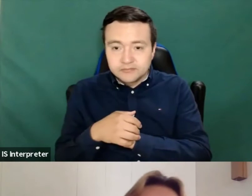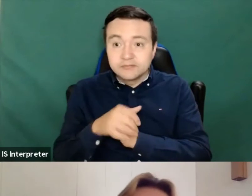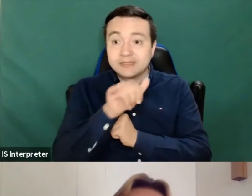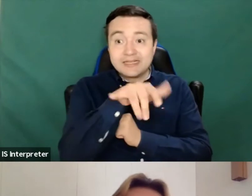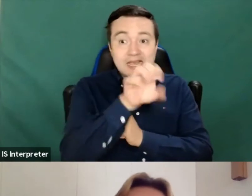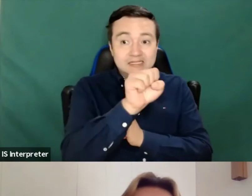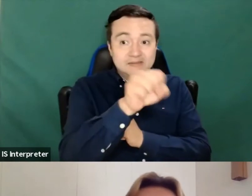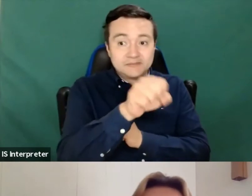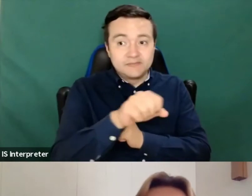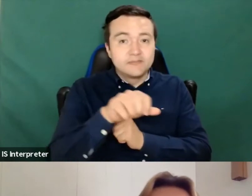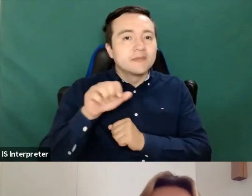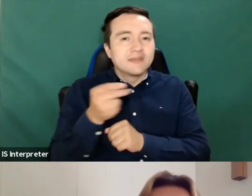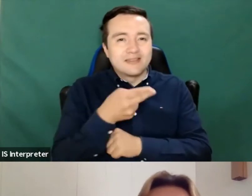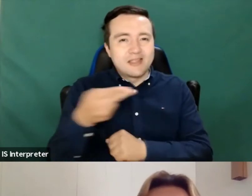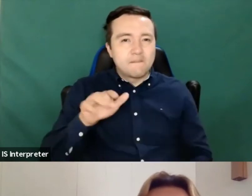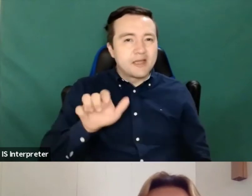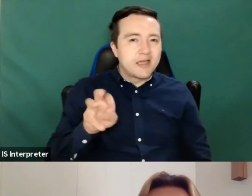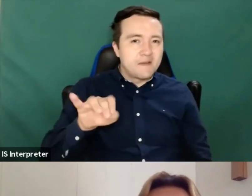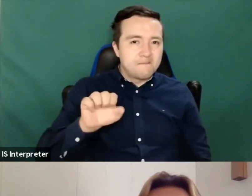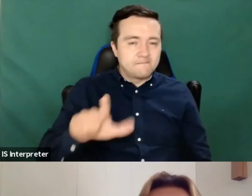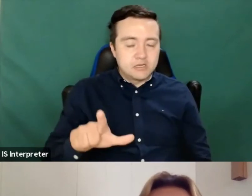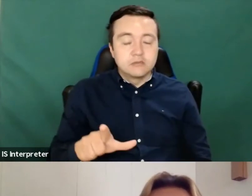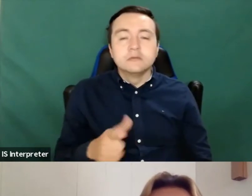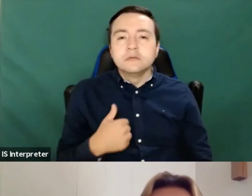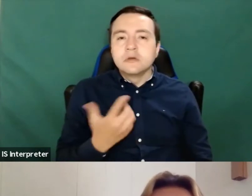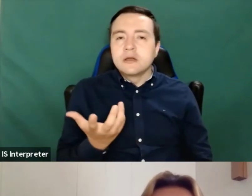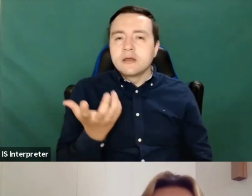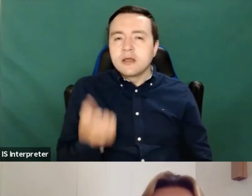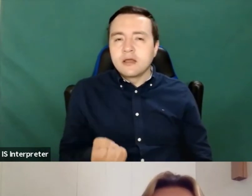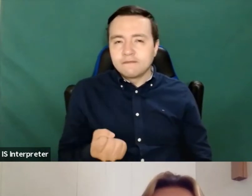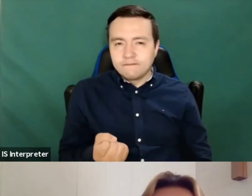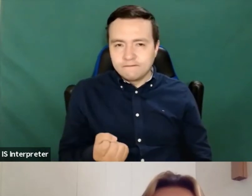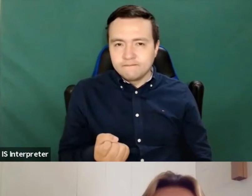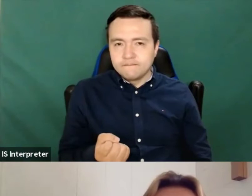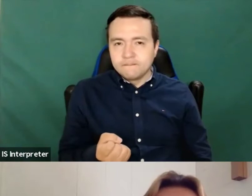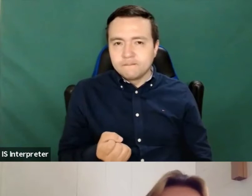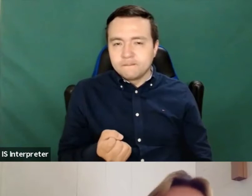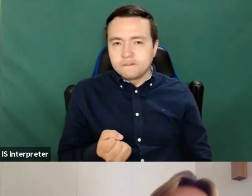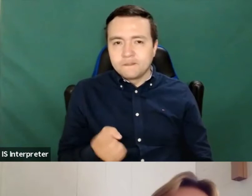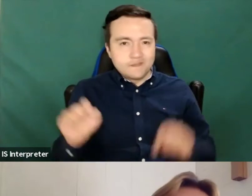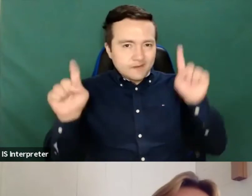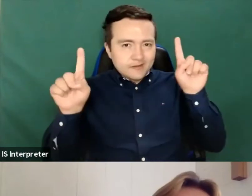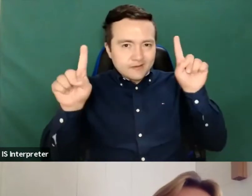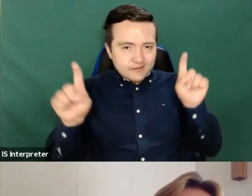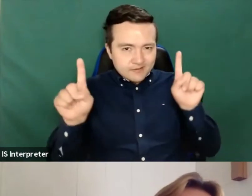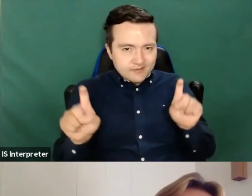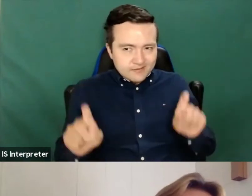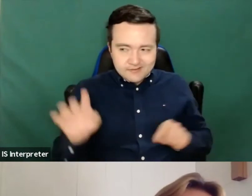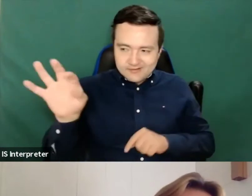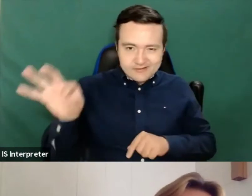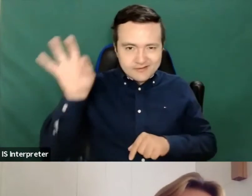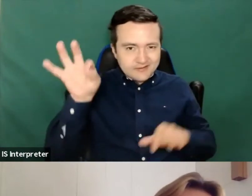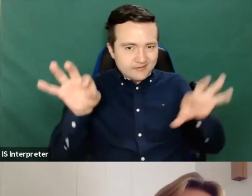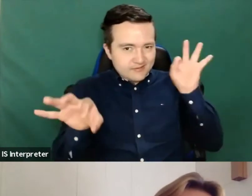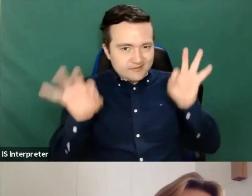And so we have a few good quotes from our session as our content on my camera.